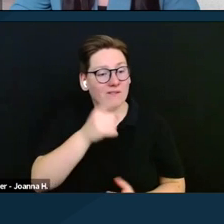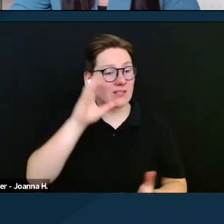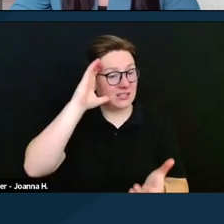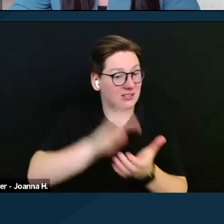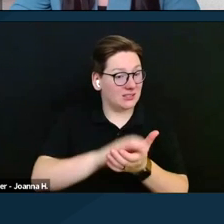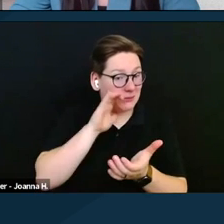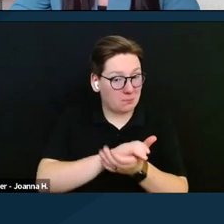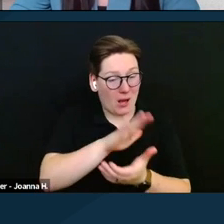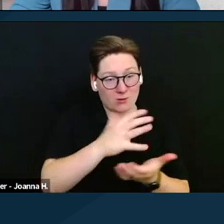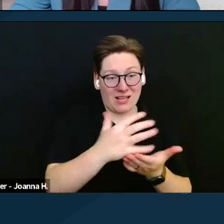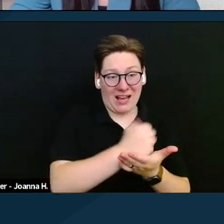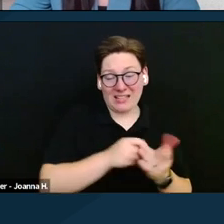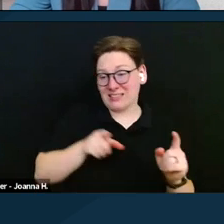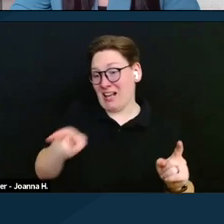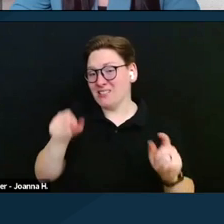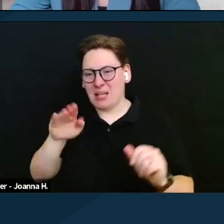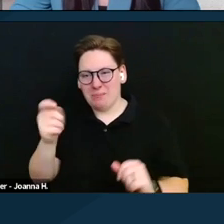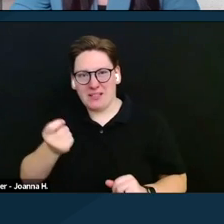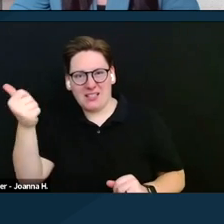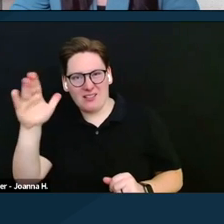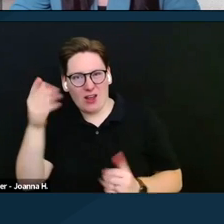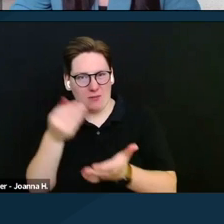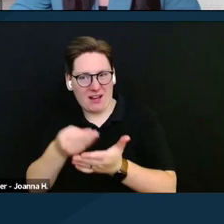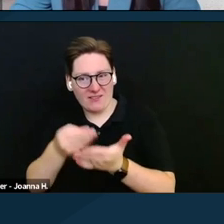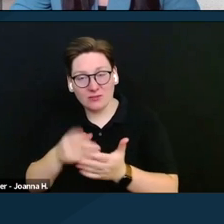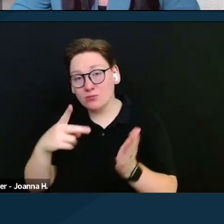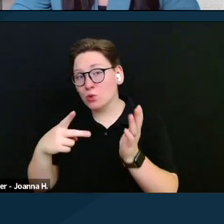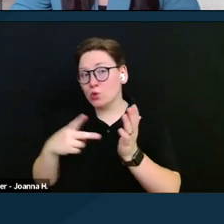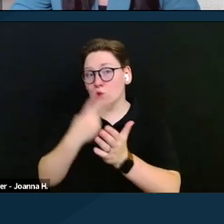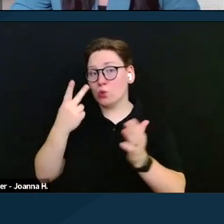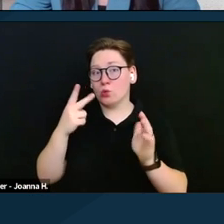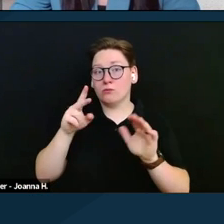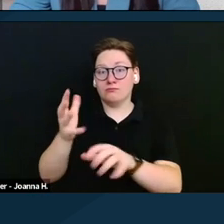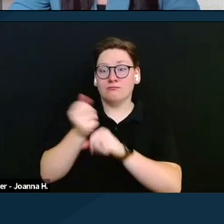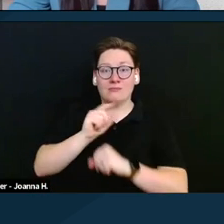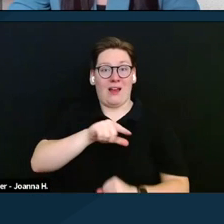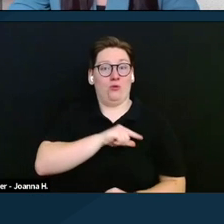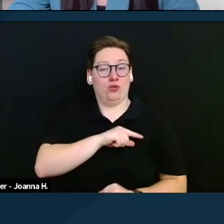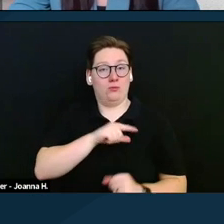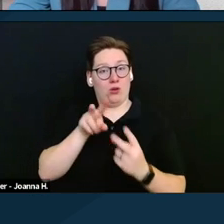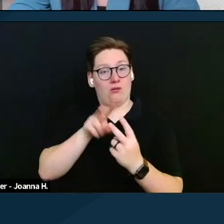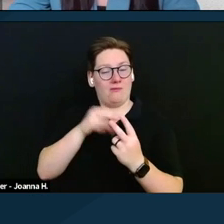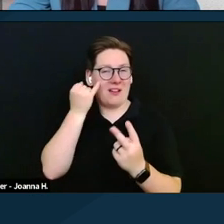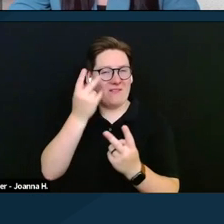and dual eligible couples, as Kate mentioned, if a couple both receive SSI,